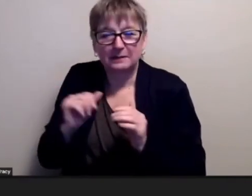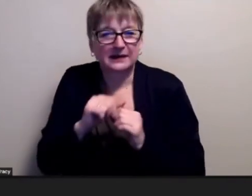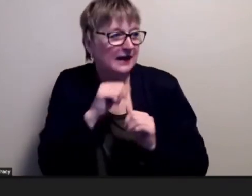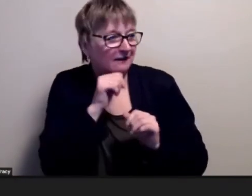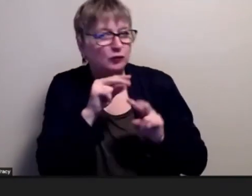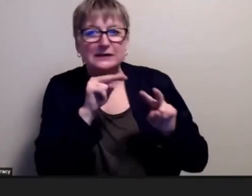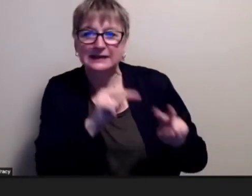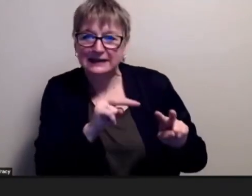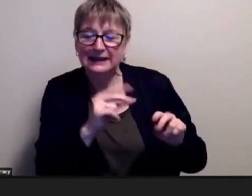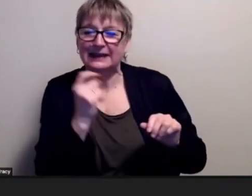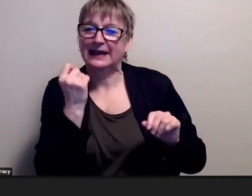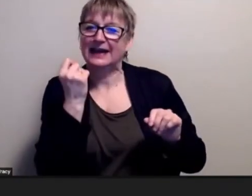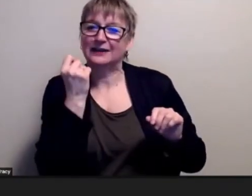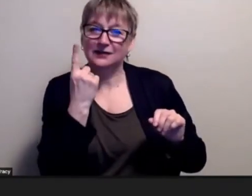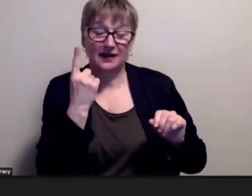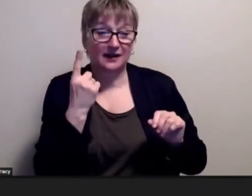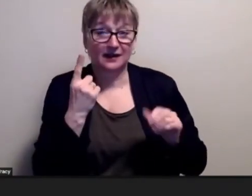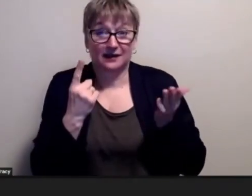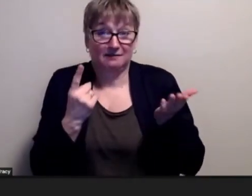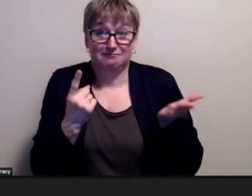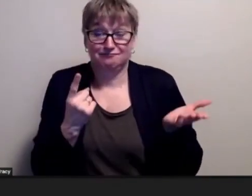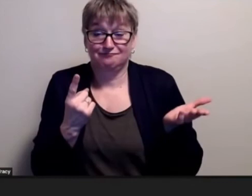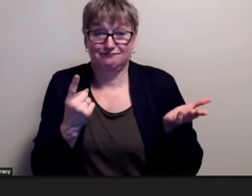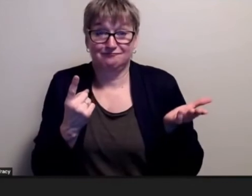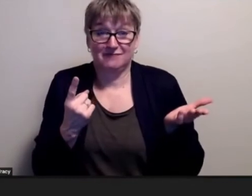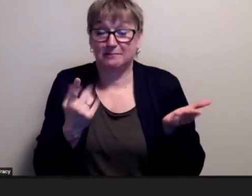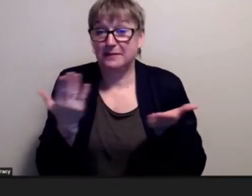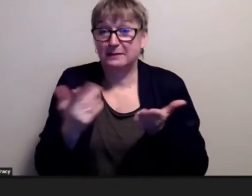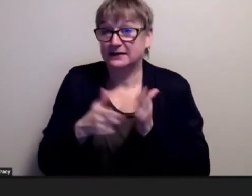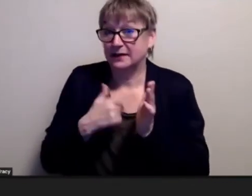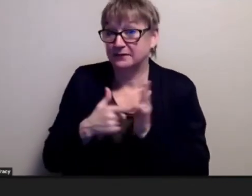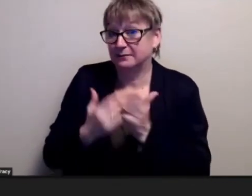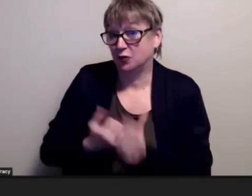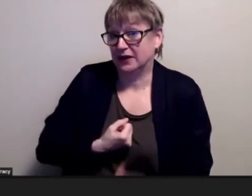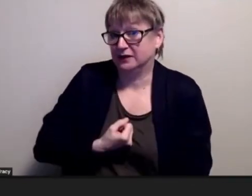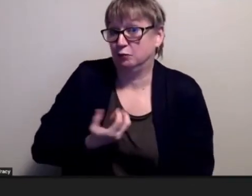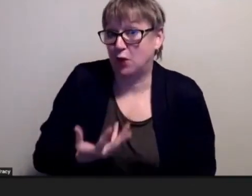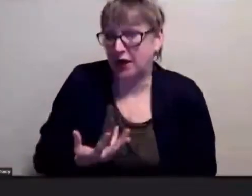that just because you can't express it in the same way as the so-called